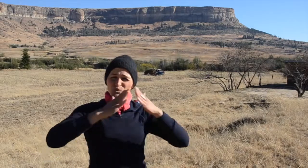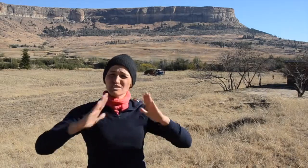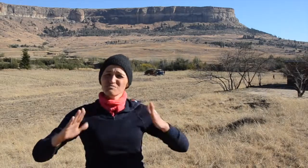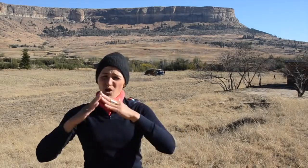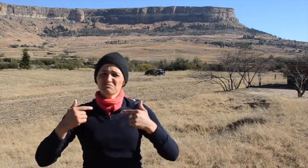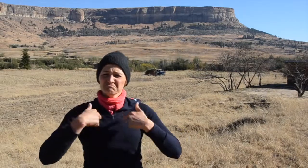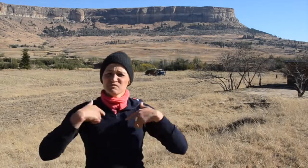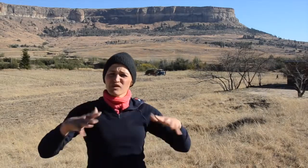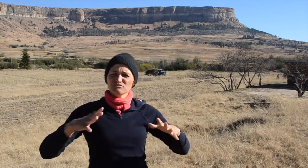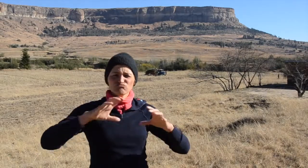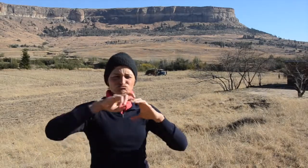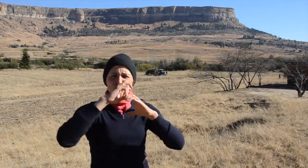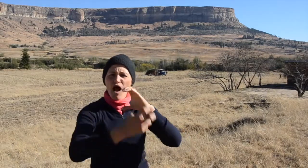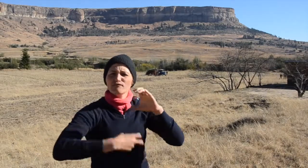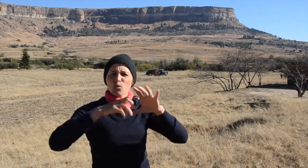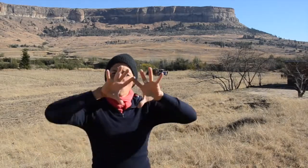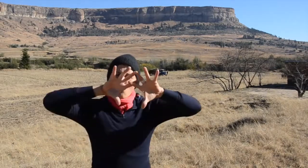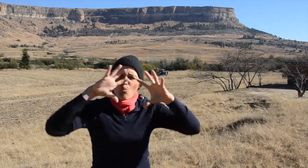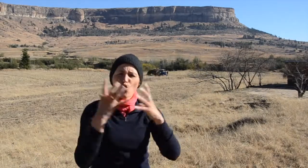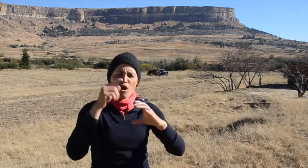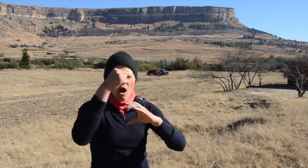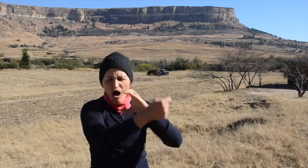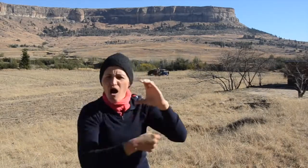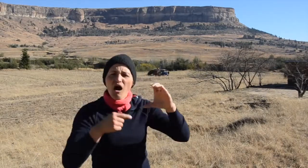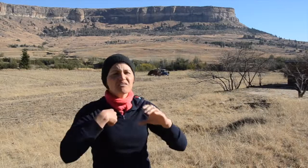As a world traveler and born in Canada,